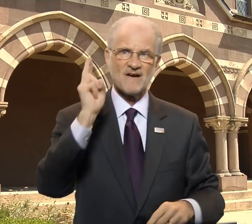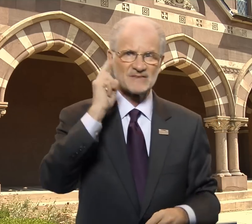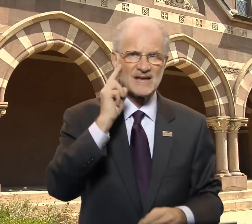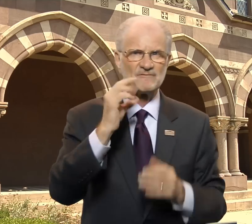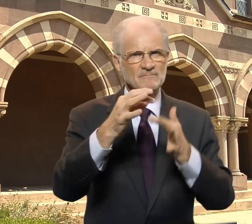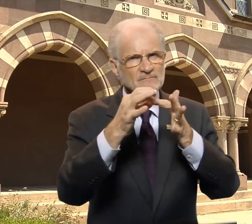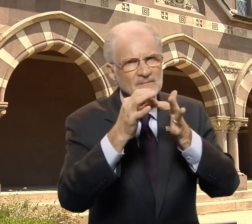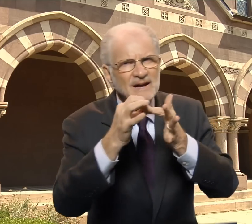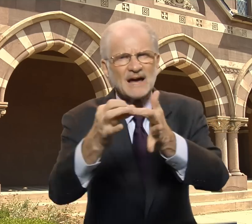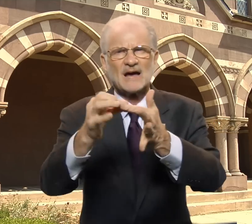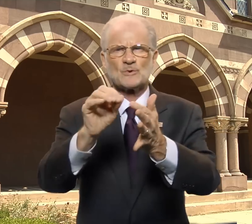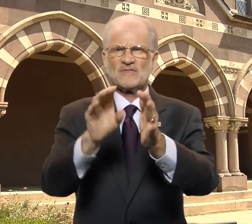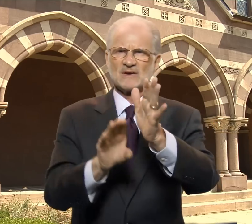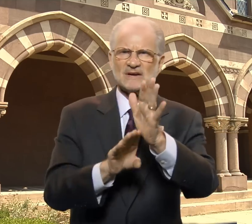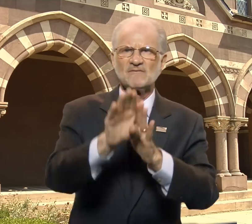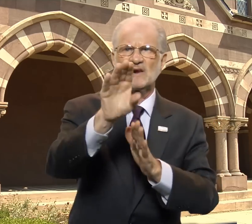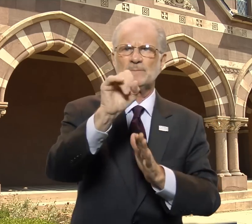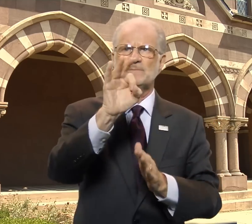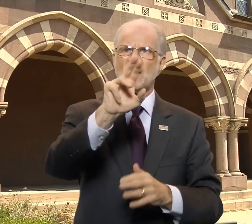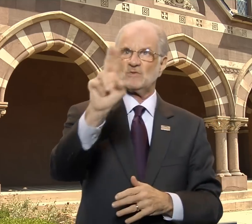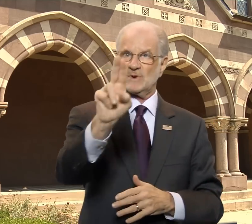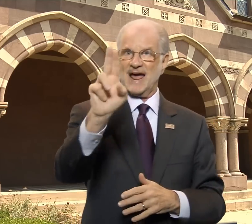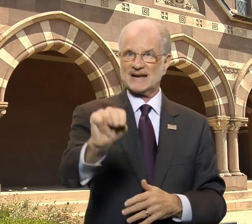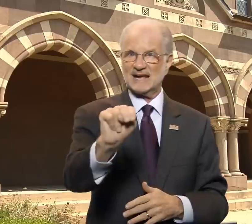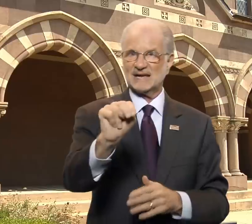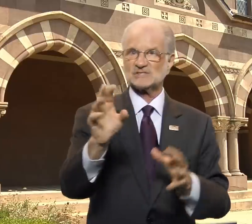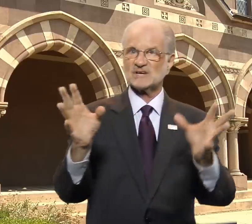led to the development of the United Nations Convention